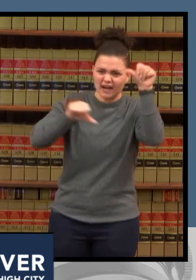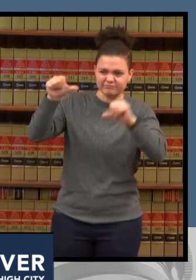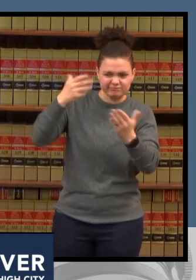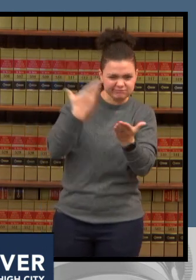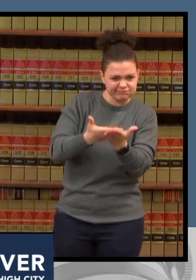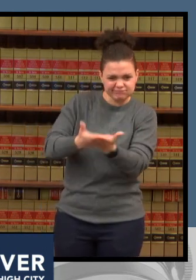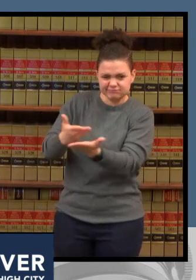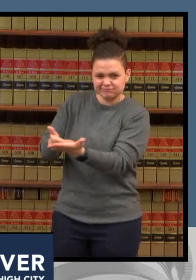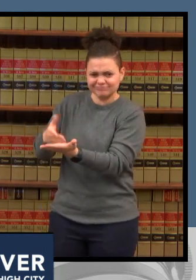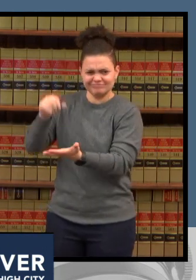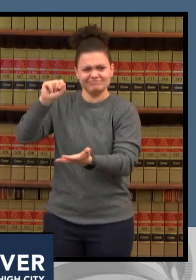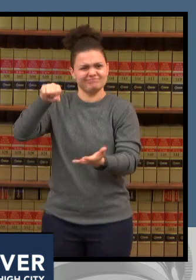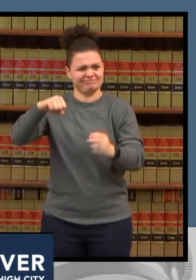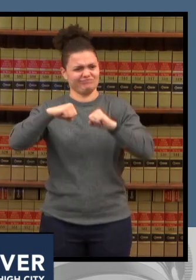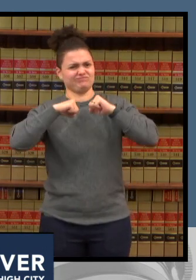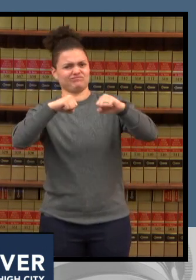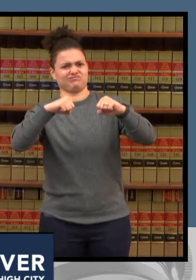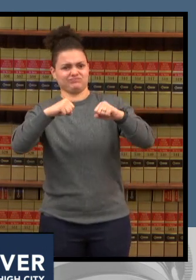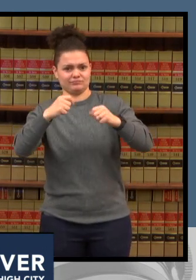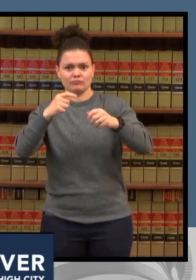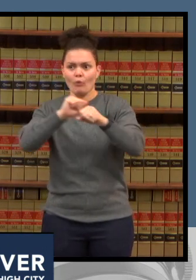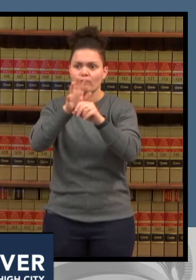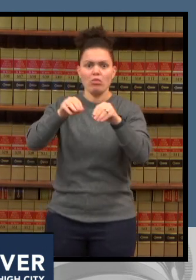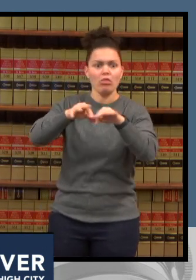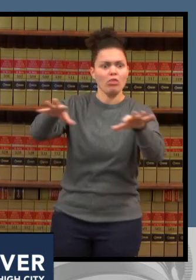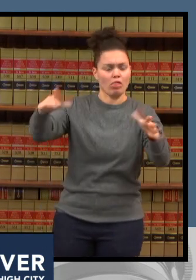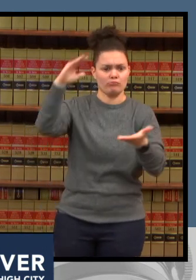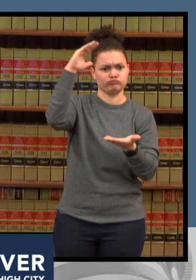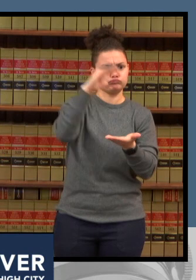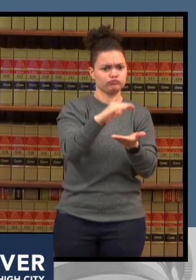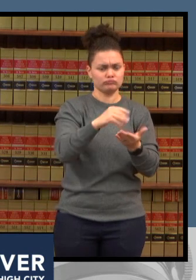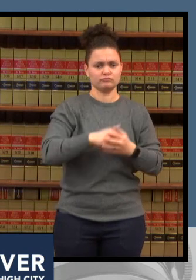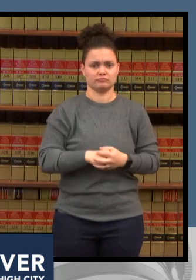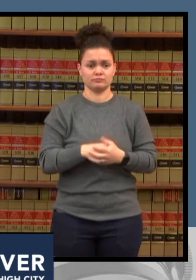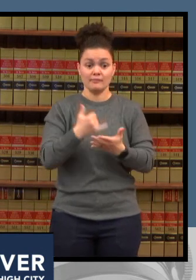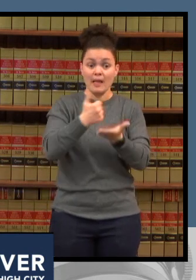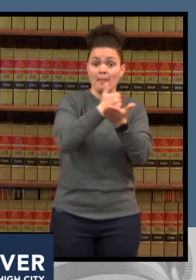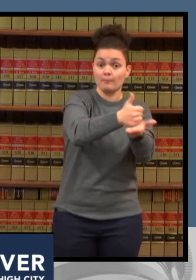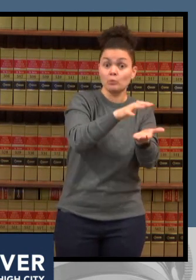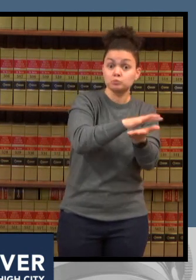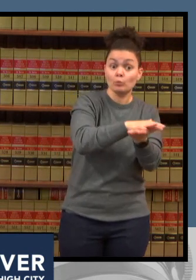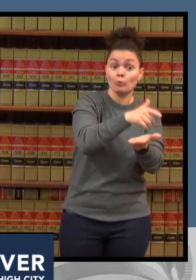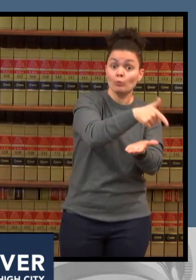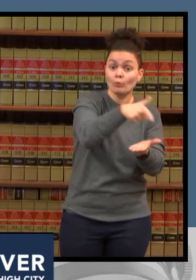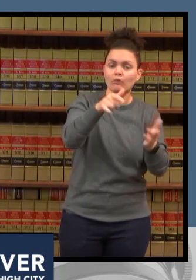but they also help to keep our schools open and we know that prevention of outbreaks of